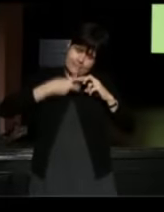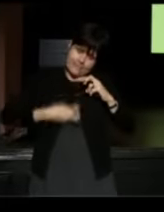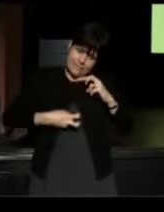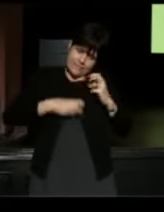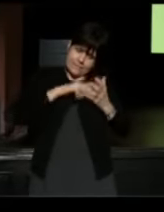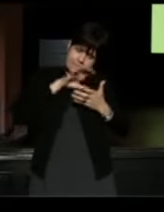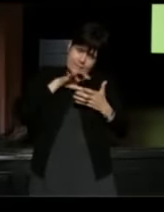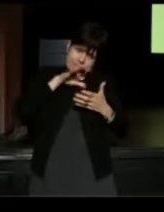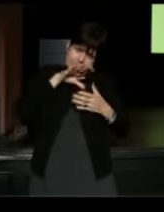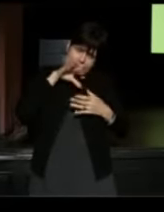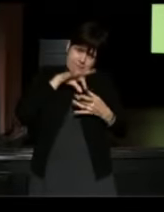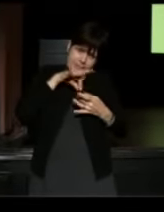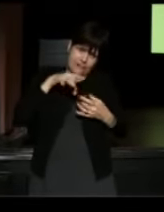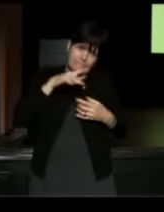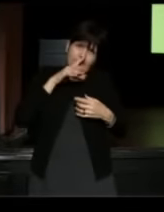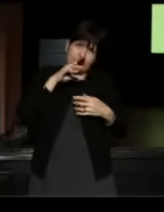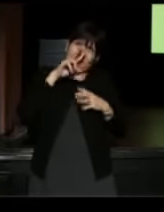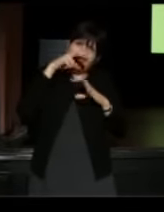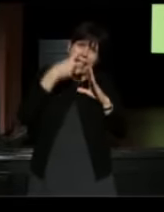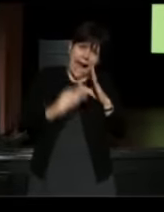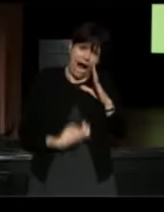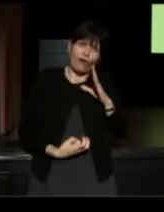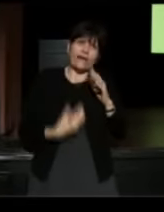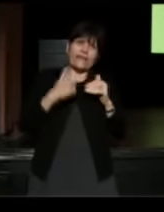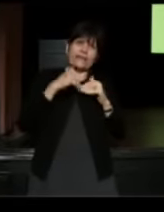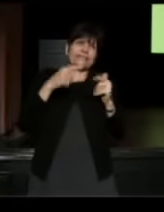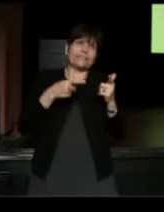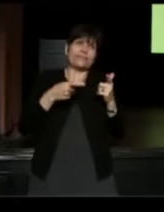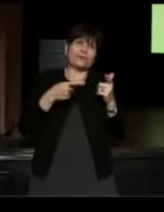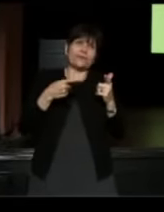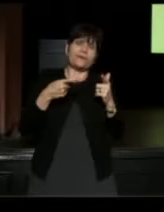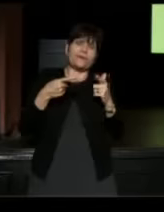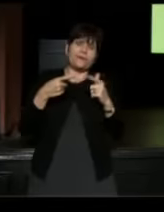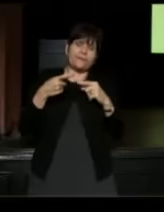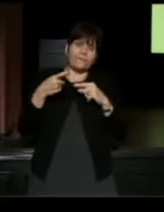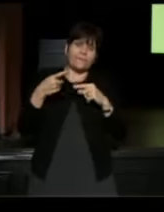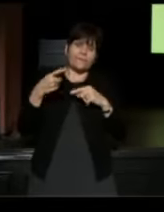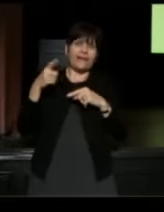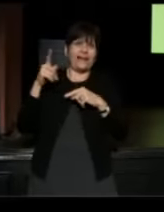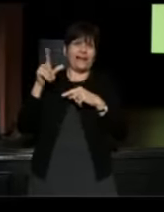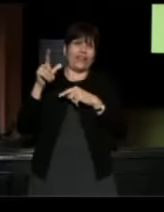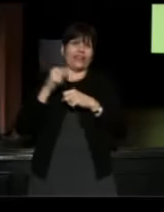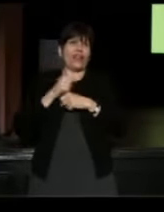The spirit of Brock Peters who was very much alive at that time, but I always loved his voice, Brock Peters.